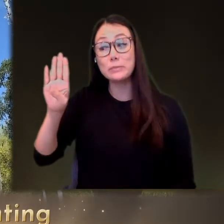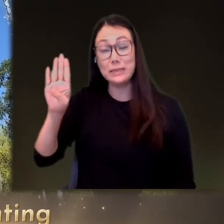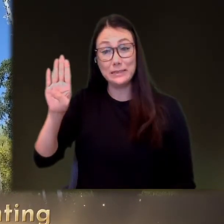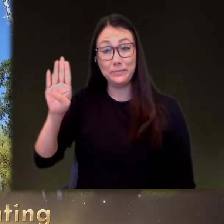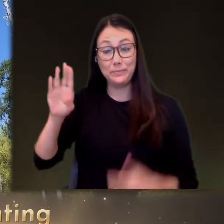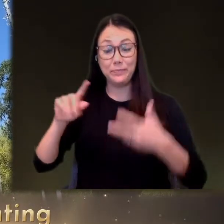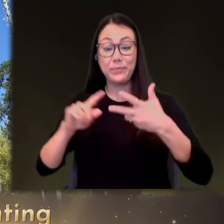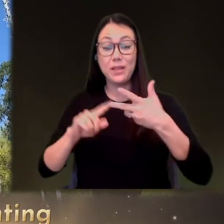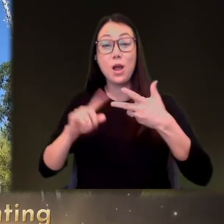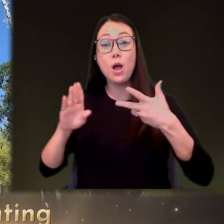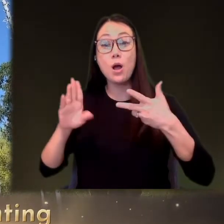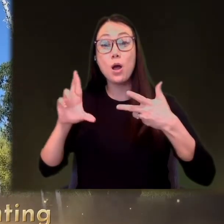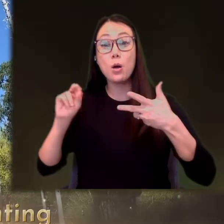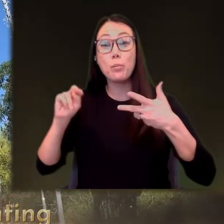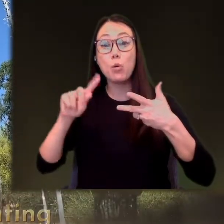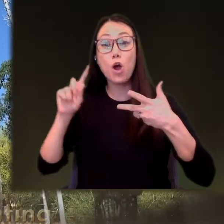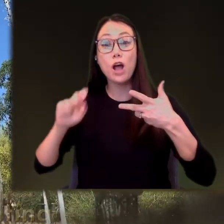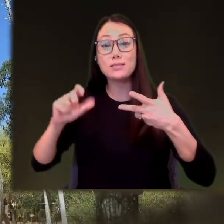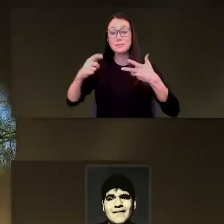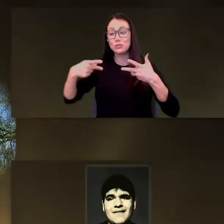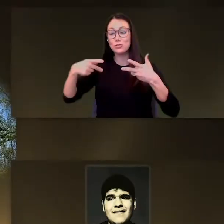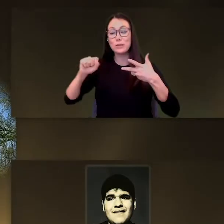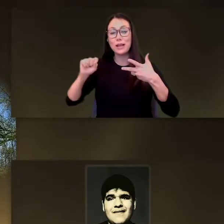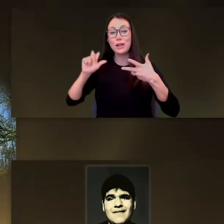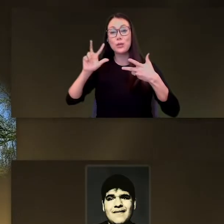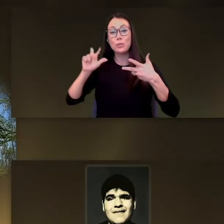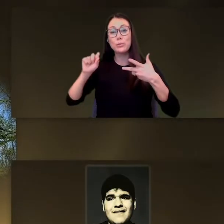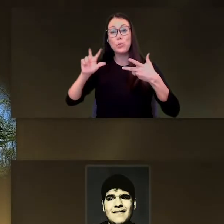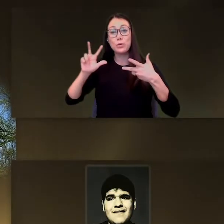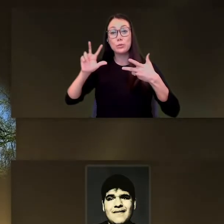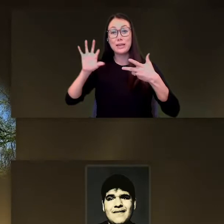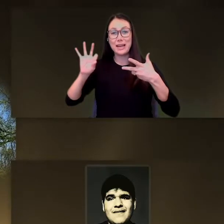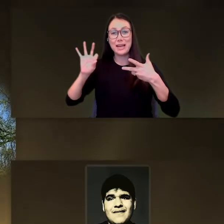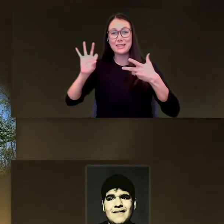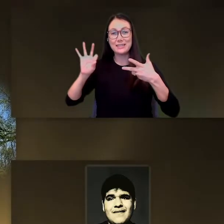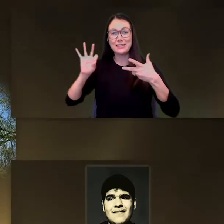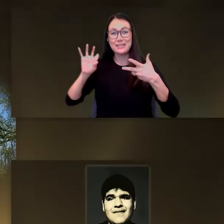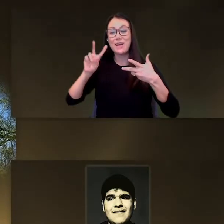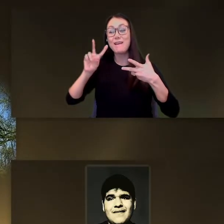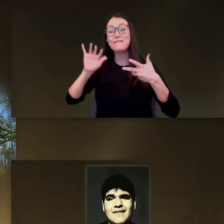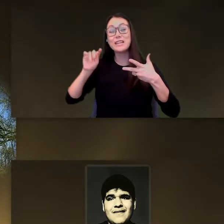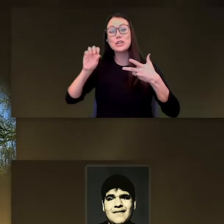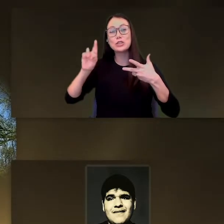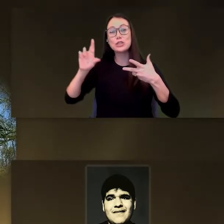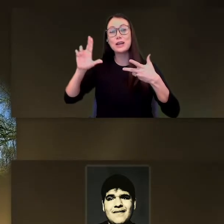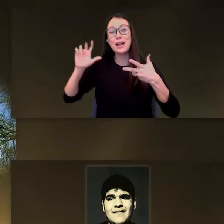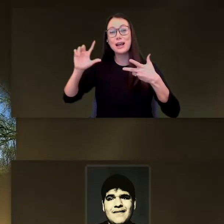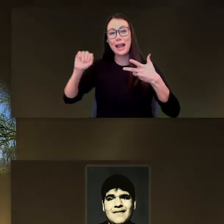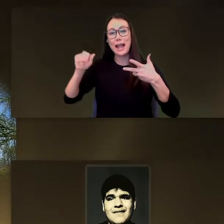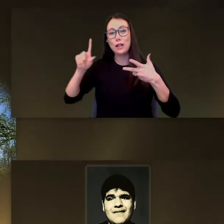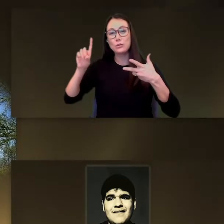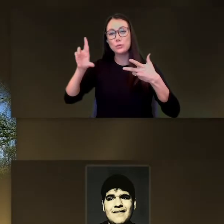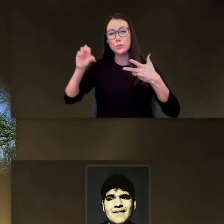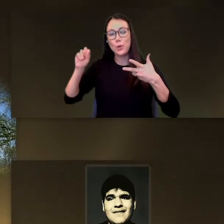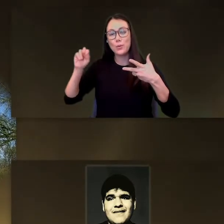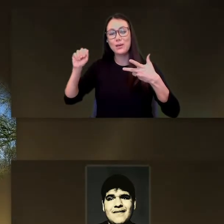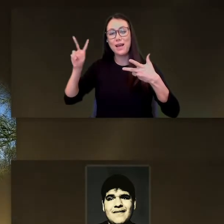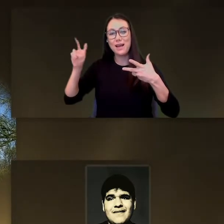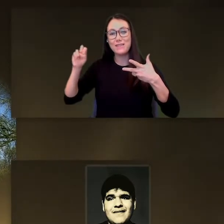IN THE BRONZE AWARD WITH A GPA OF 3.39 THAT GOES TO VICTOR CALDERON- AVENDANO